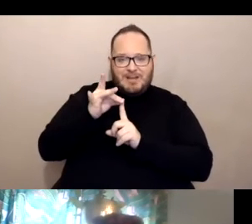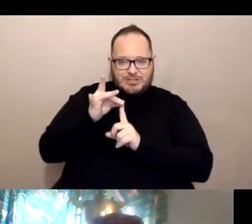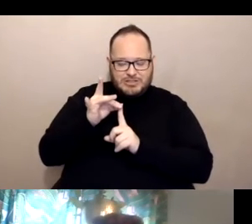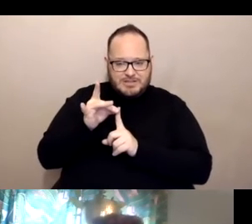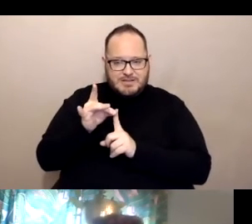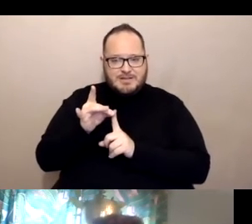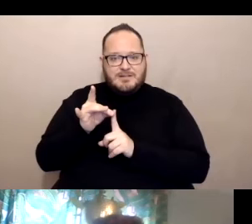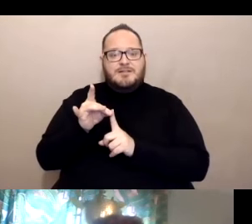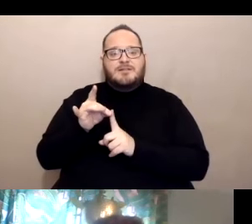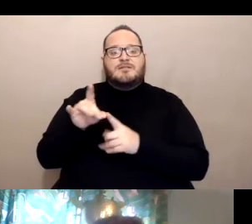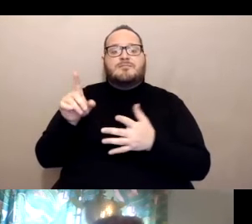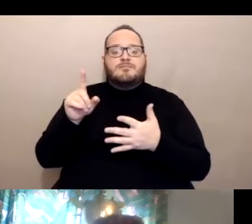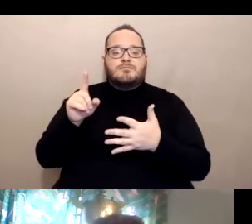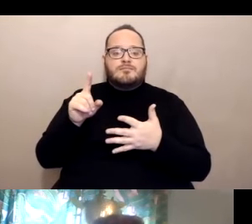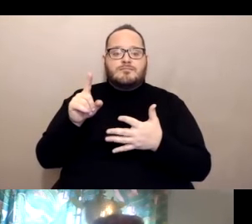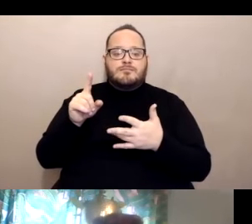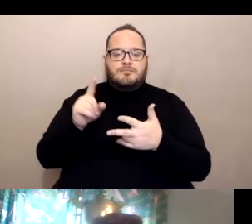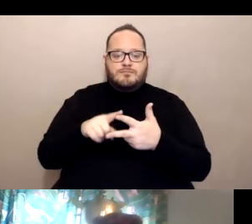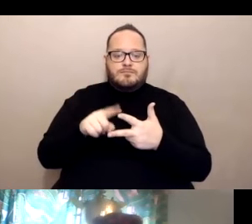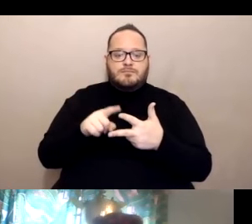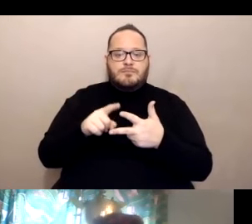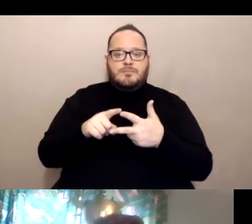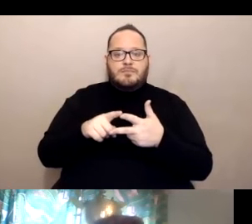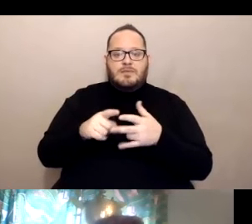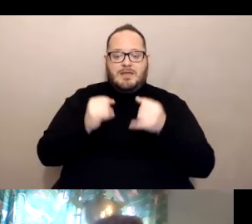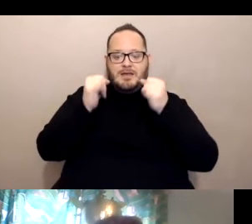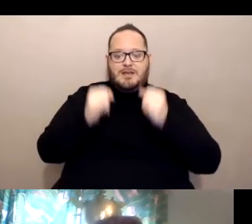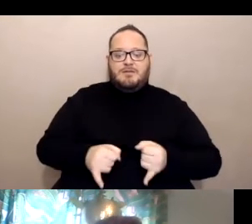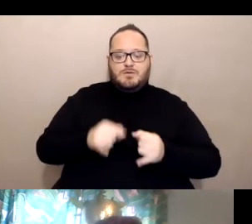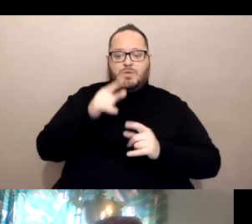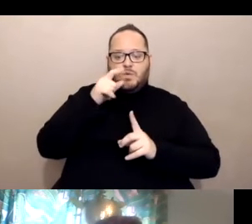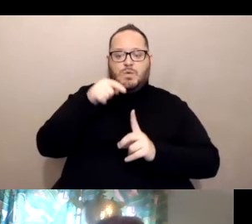The individual acquiring COVID-19 will limit, sorry